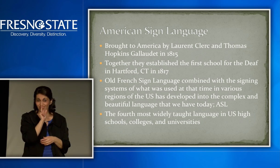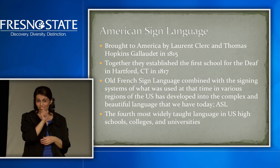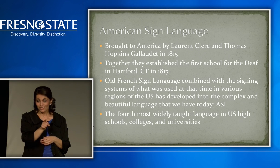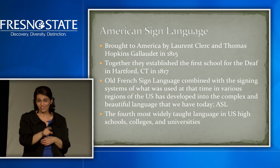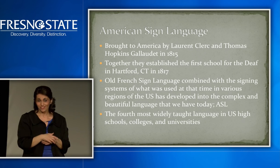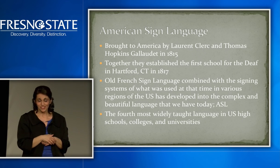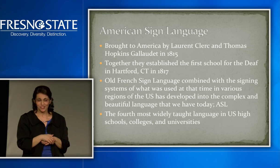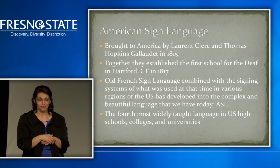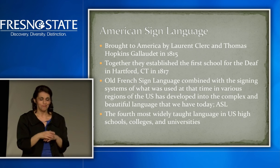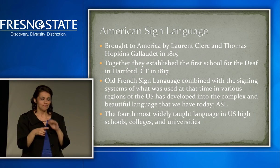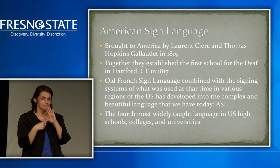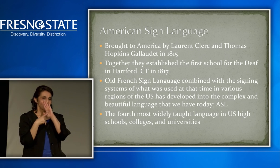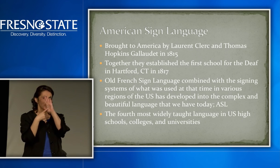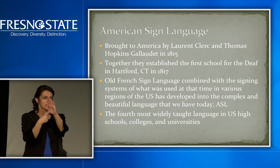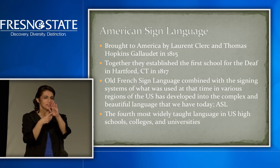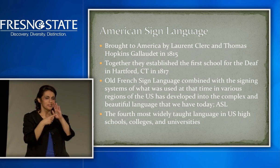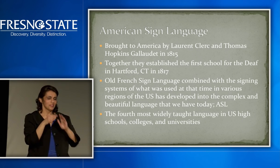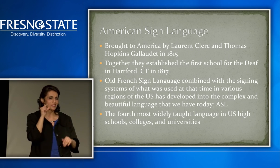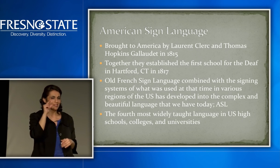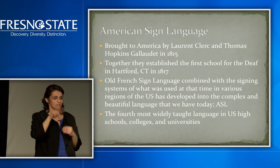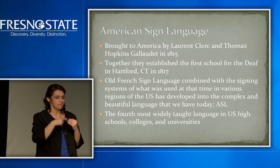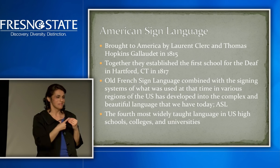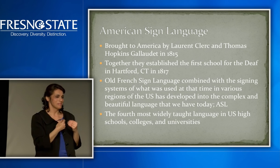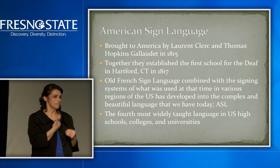But, I have some news for you. It's not true.